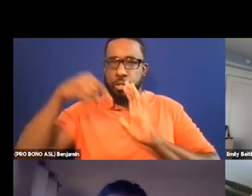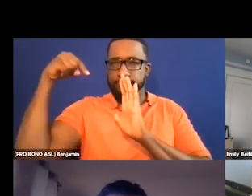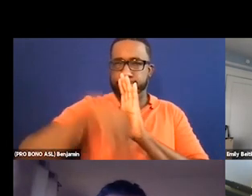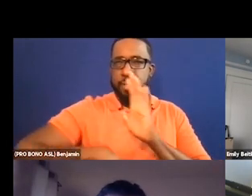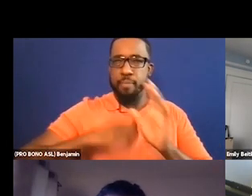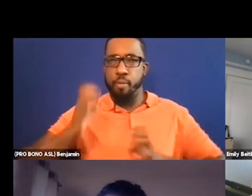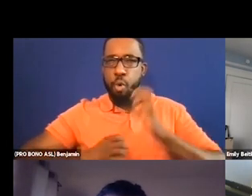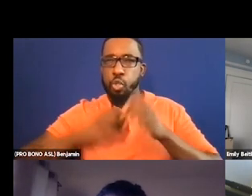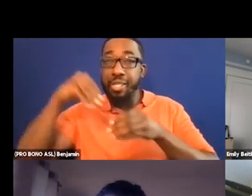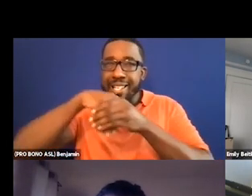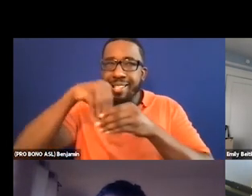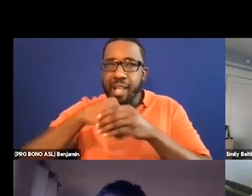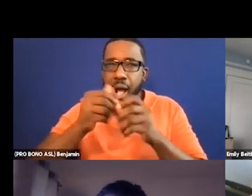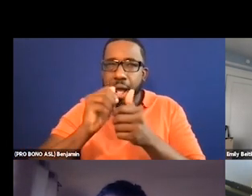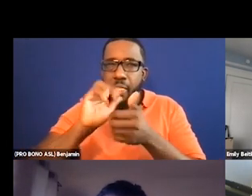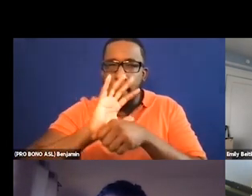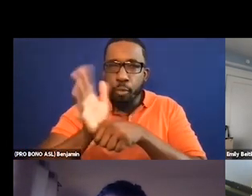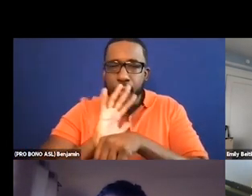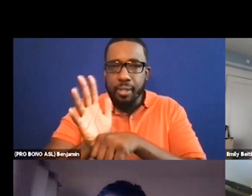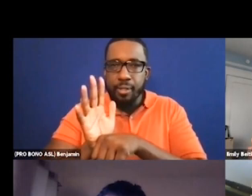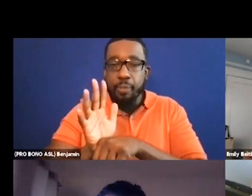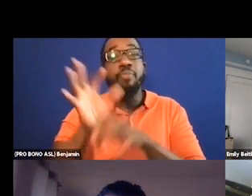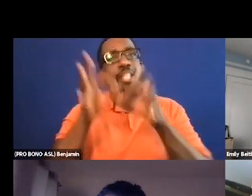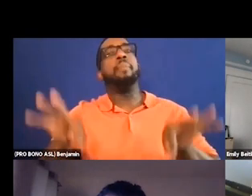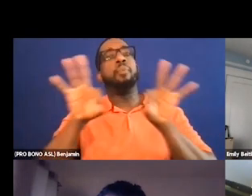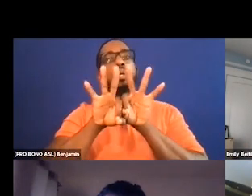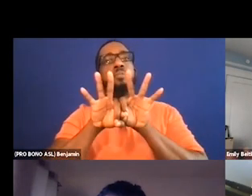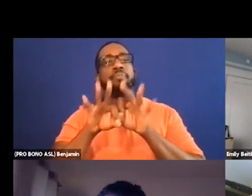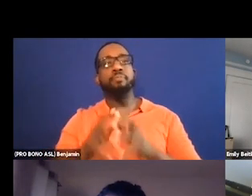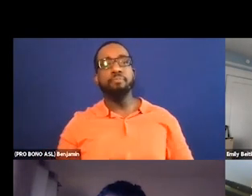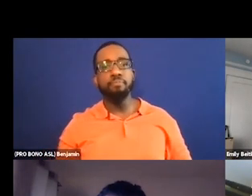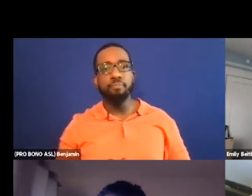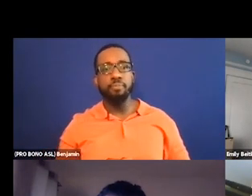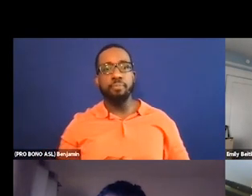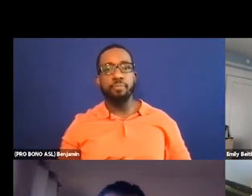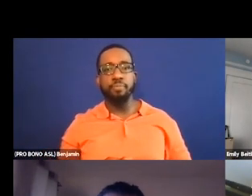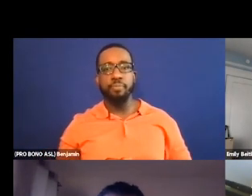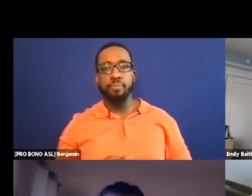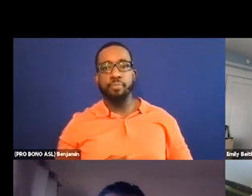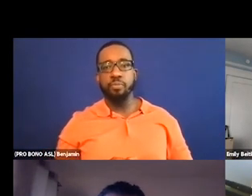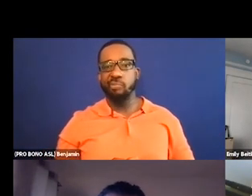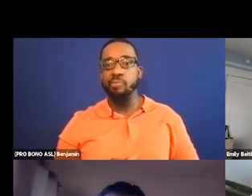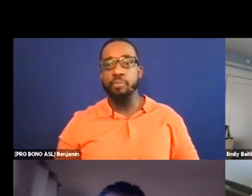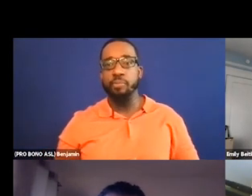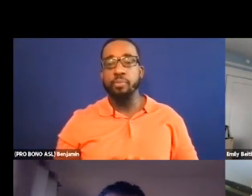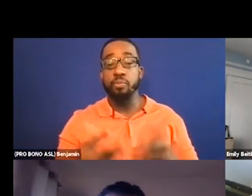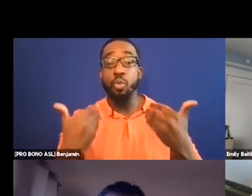But that -- certainly what you pointed at is very accurate. When we have foreign language films that are just so